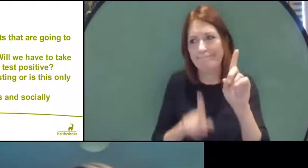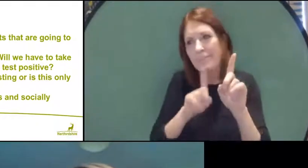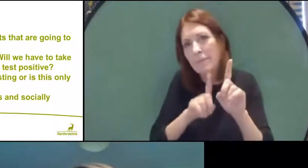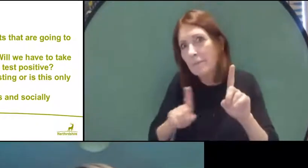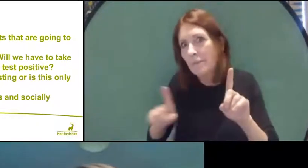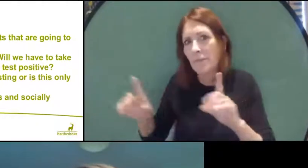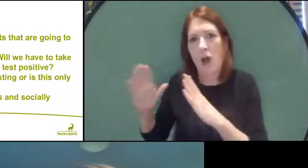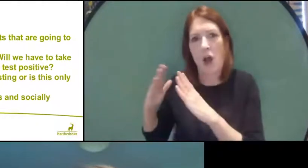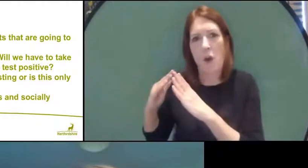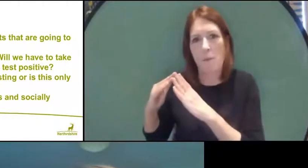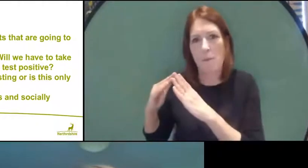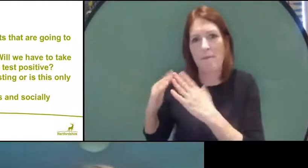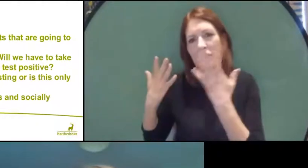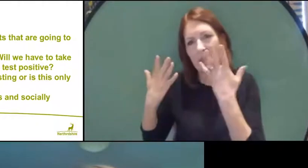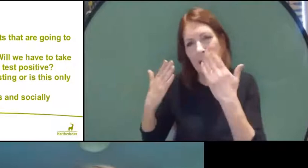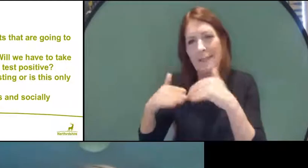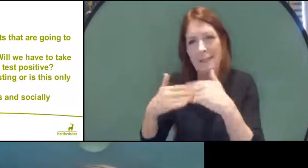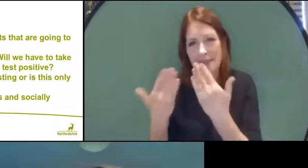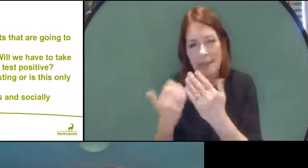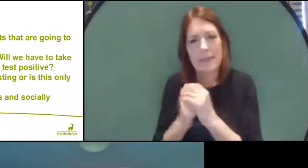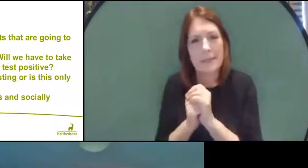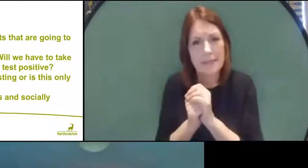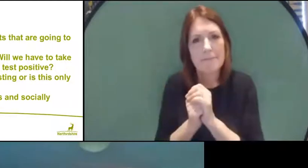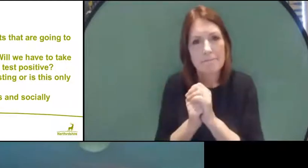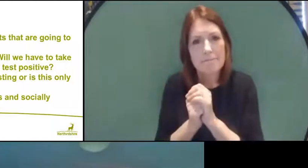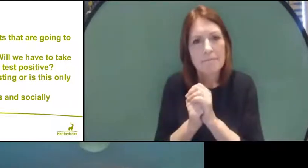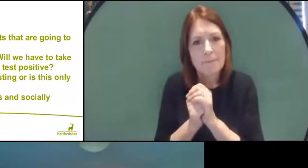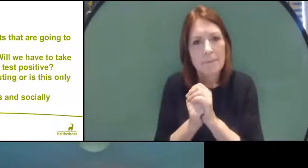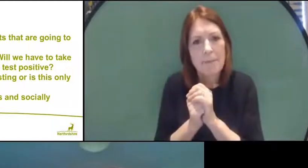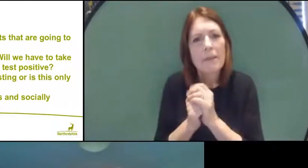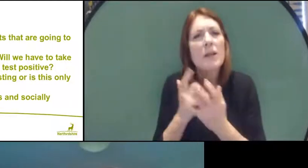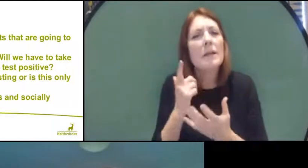for those 10 days, and your close contacts - so we take taking the infection out.